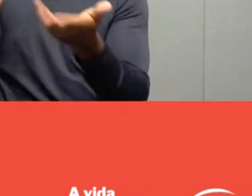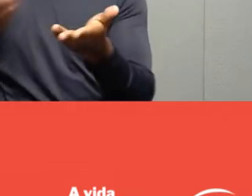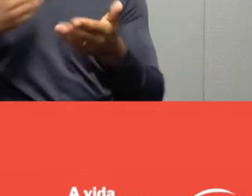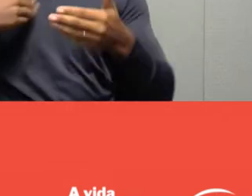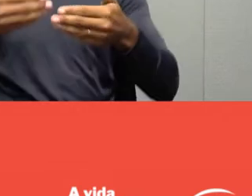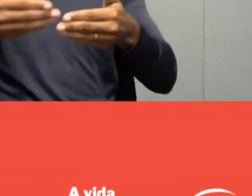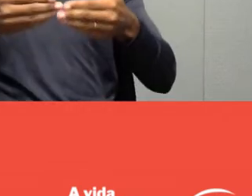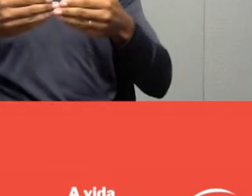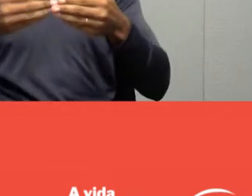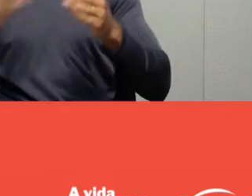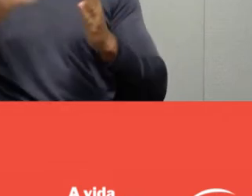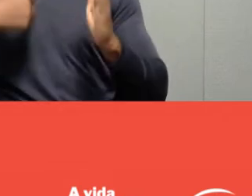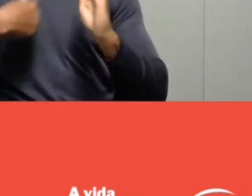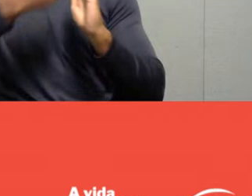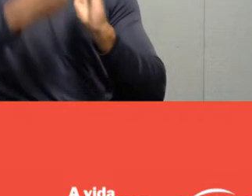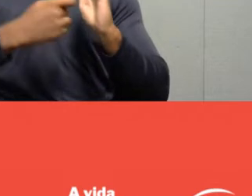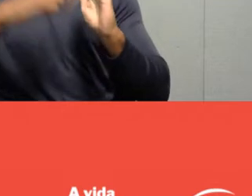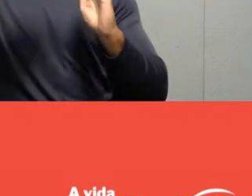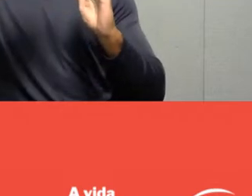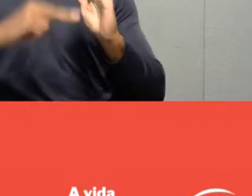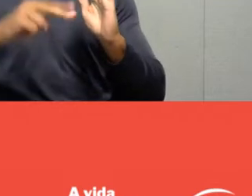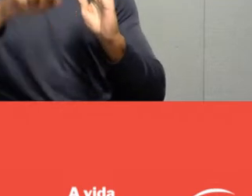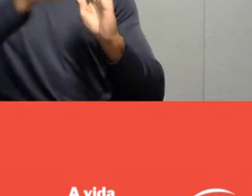which you can follow,